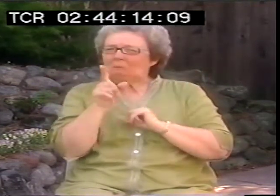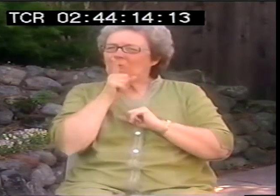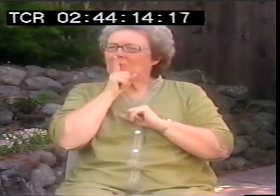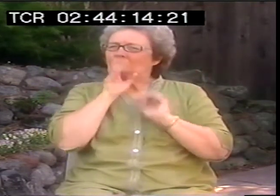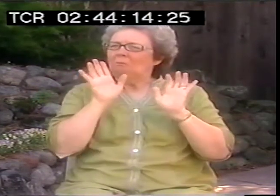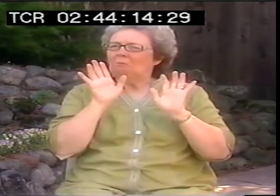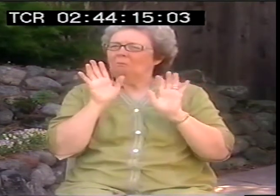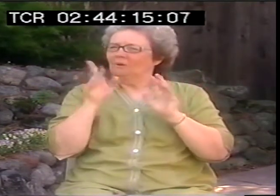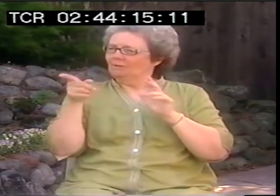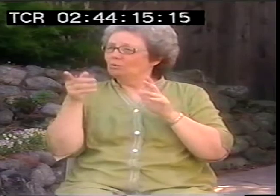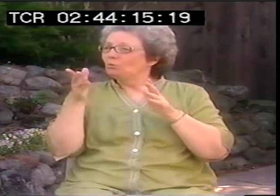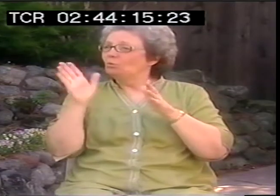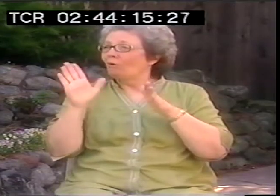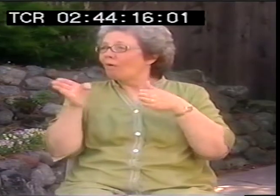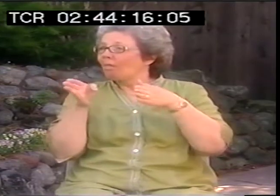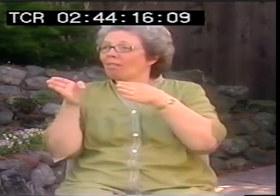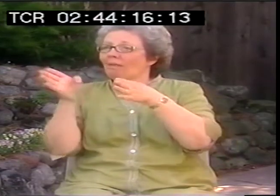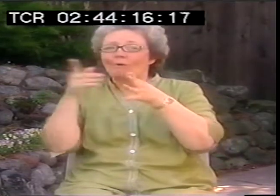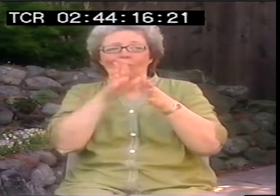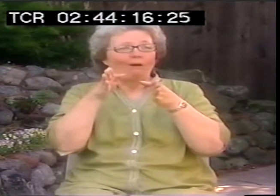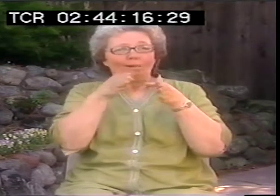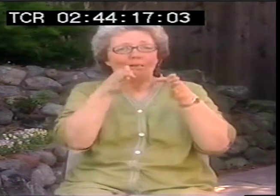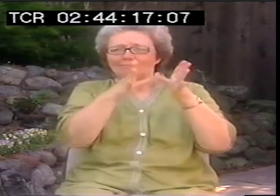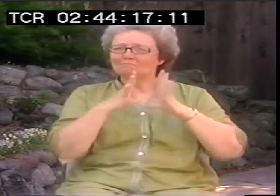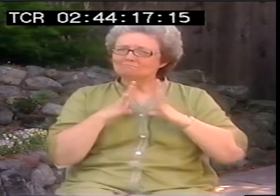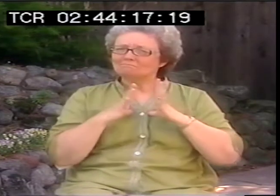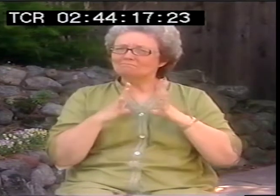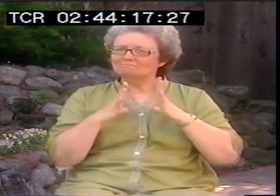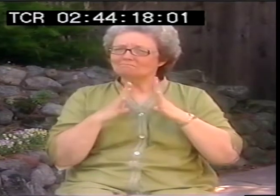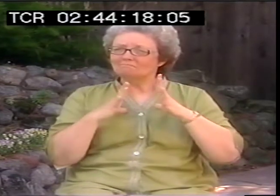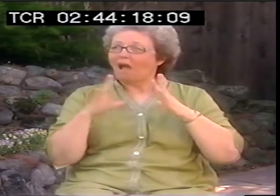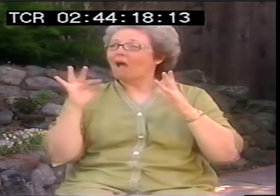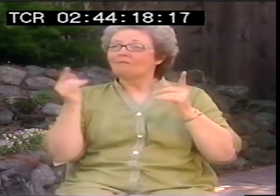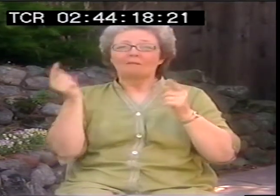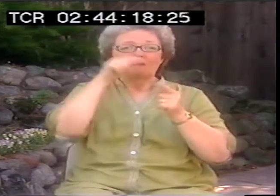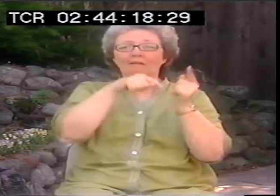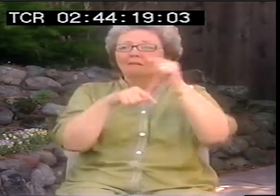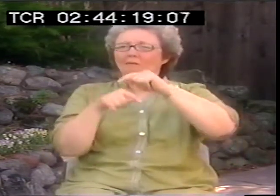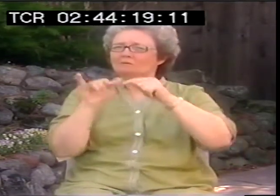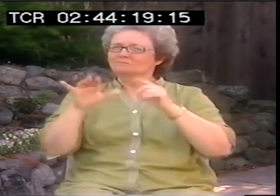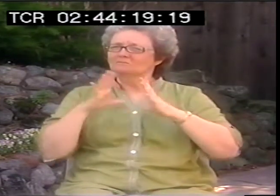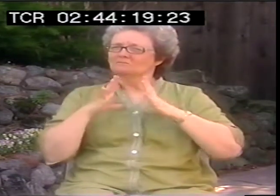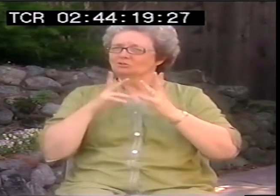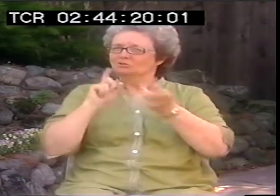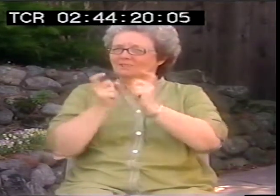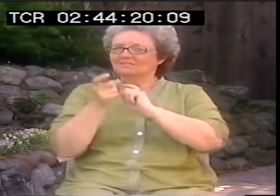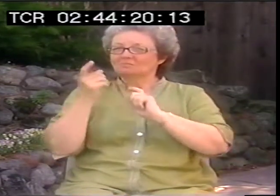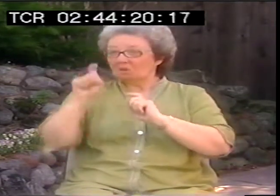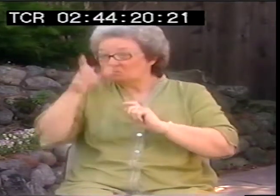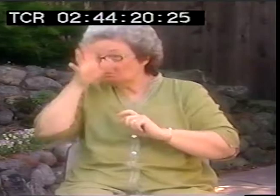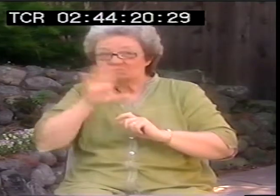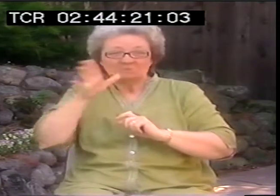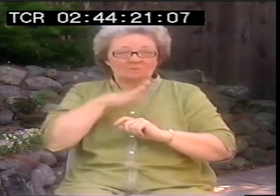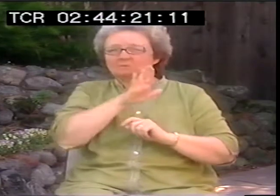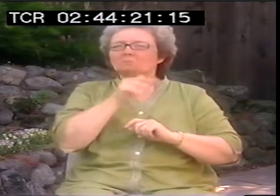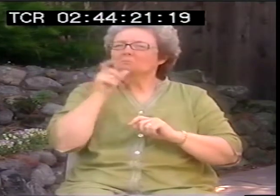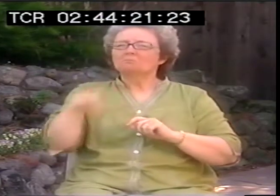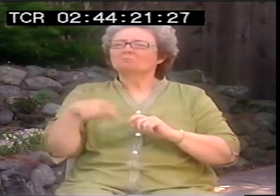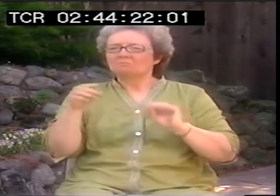or everything in equality? Not necessarily. They go along their own separate ways and then they cross over sometimes.